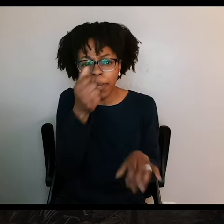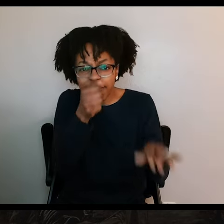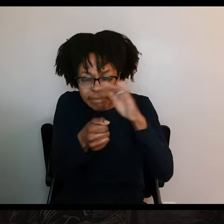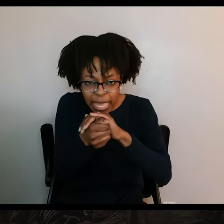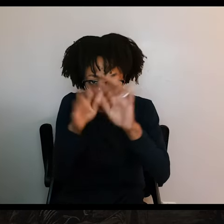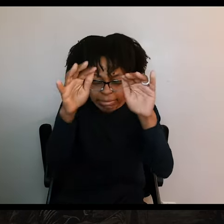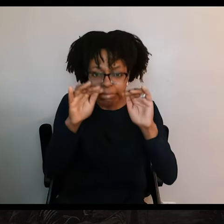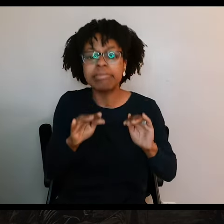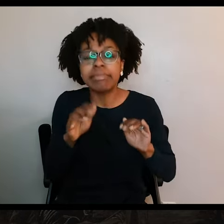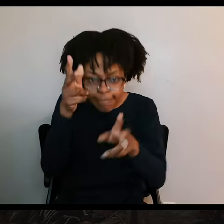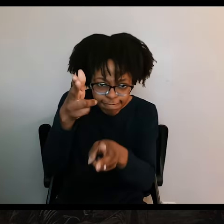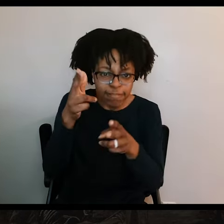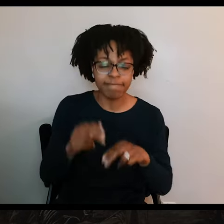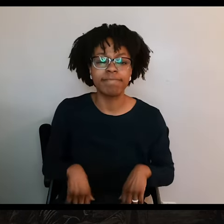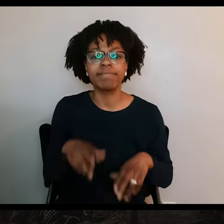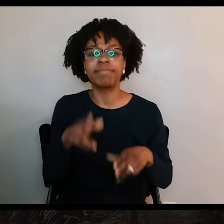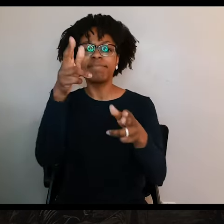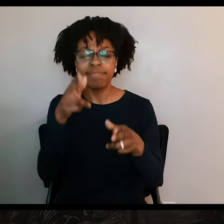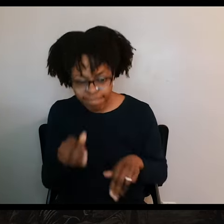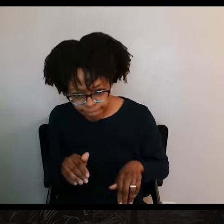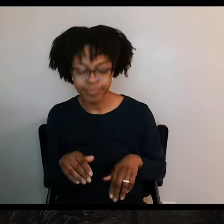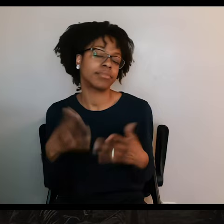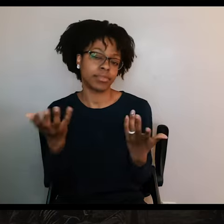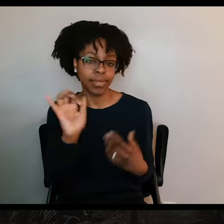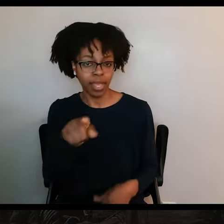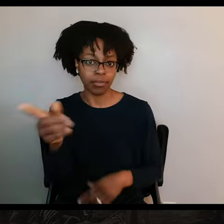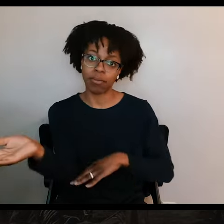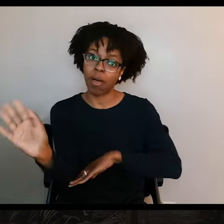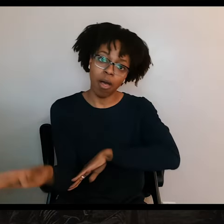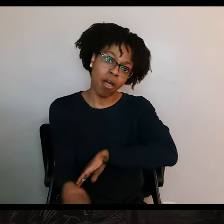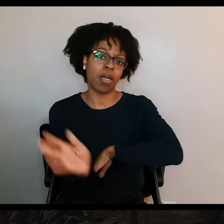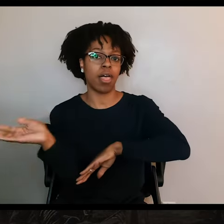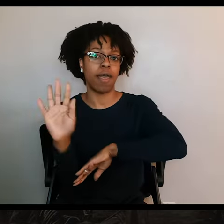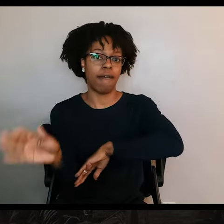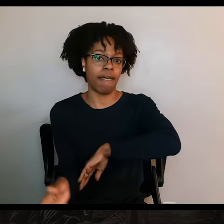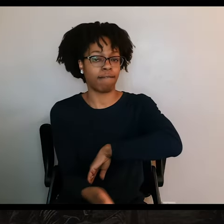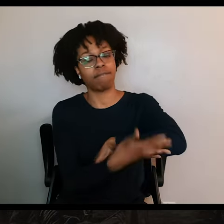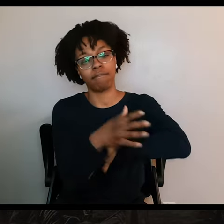to fire back at Urrea's men. So for the whole afternoon of March 19, Fannin's men fought against Urrea,